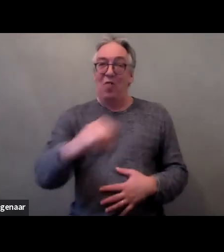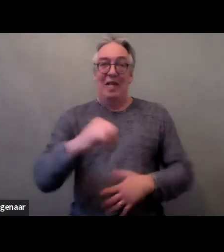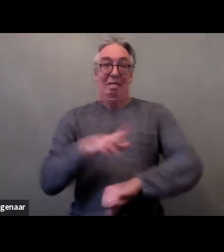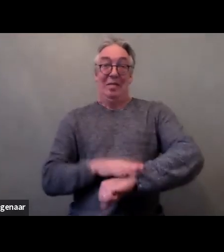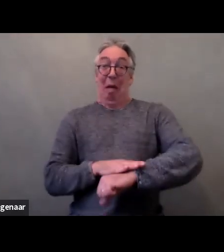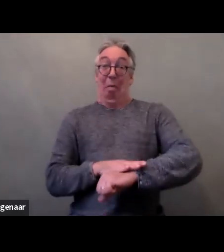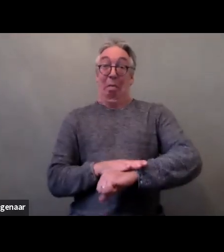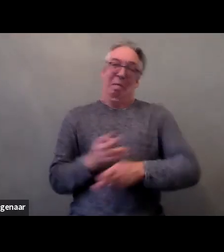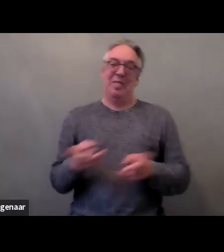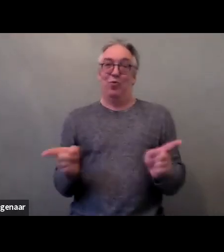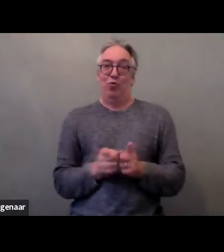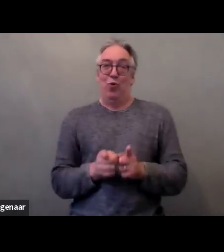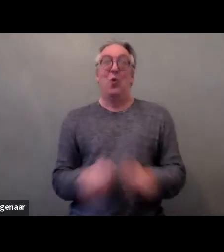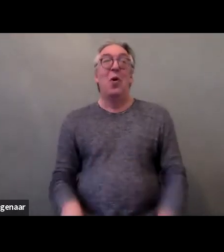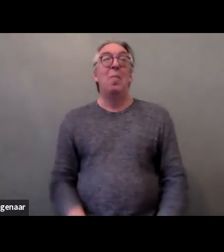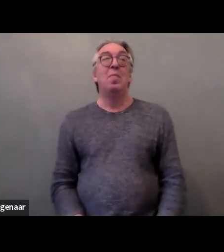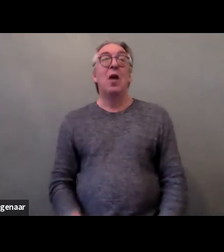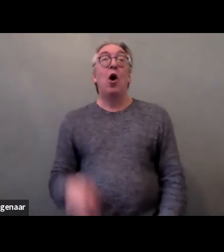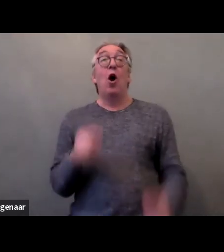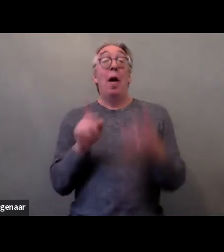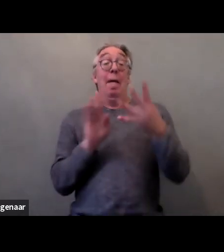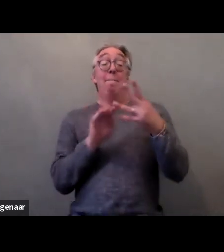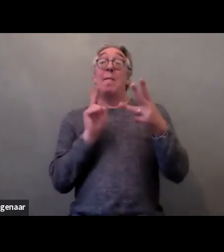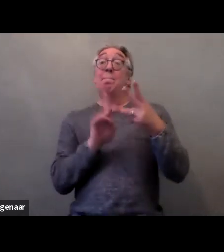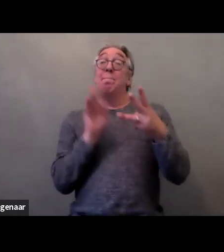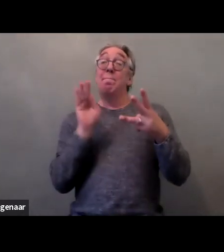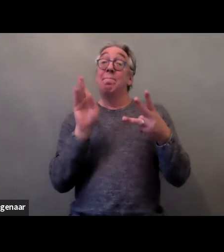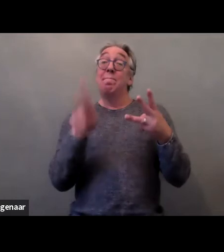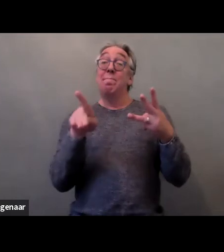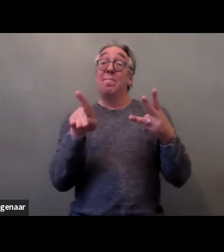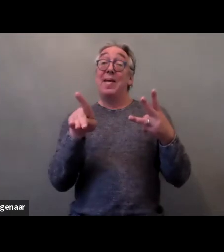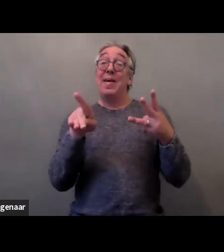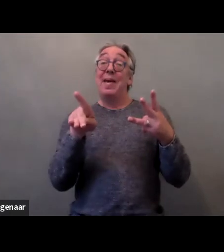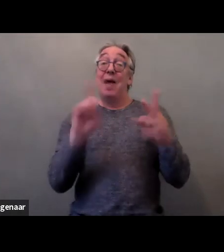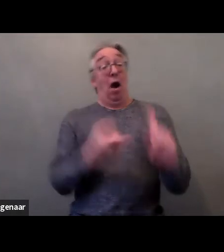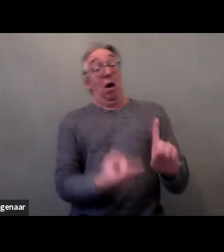When it comes to prosecution, the Convention requires States